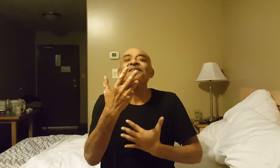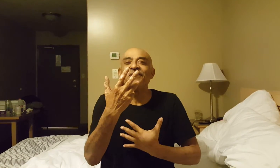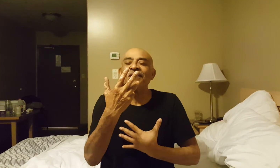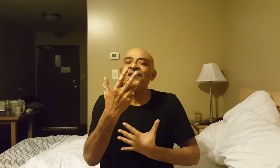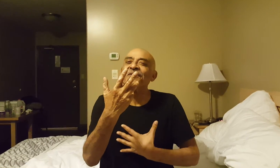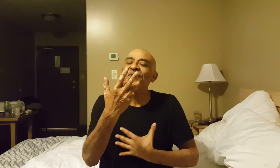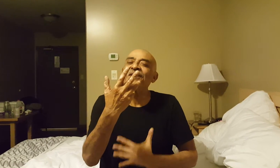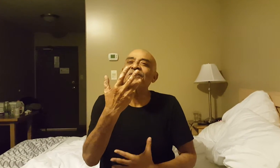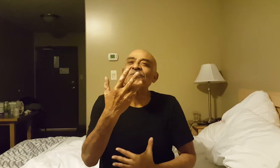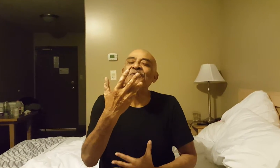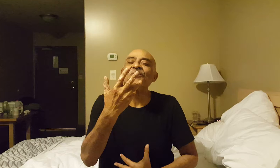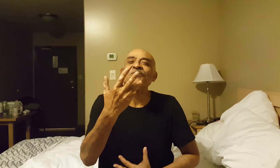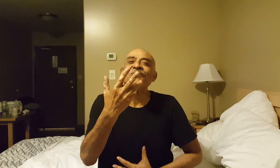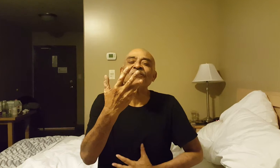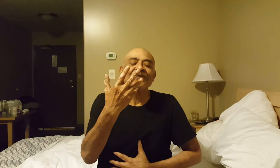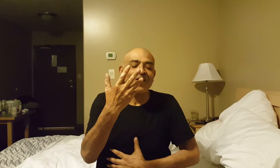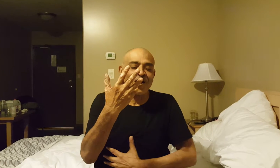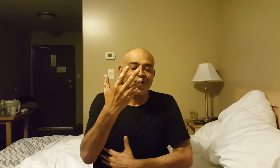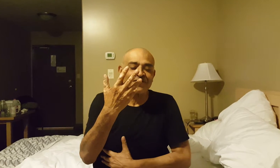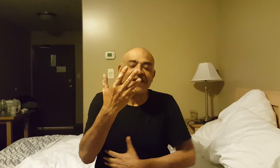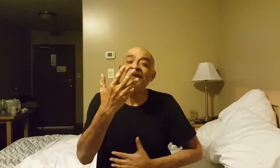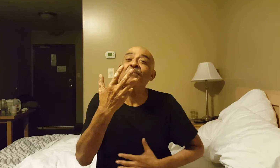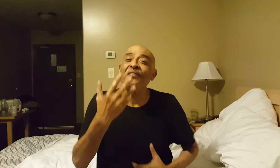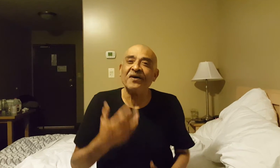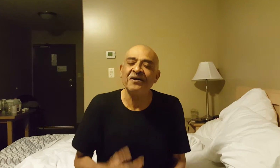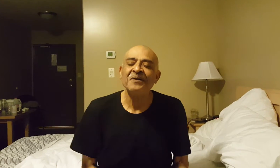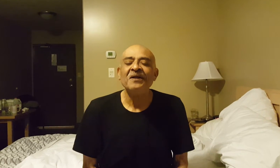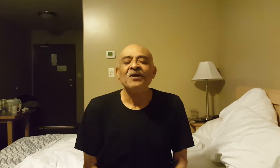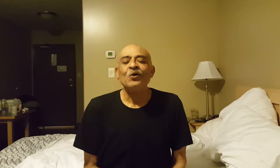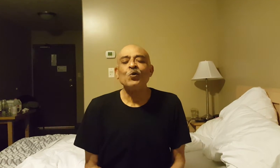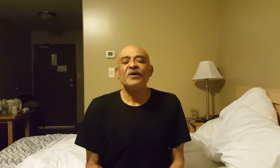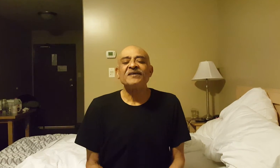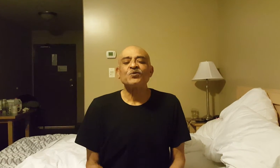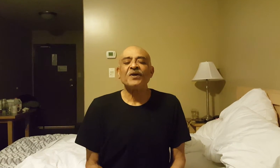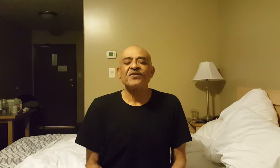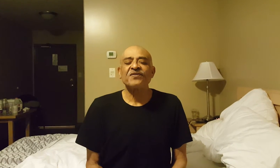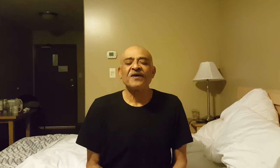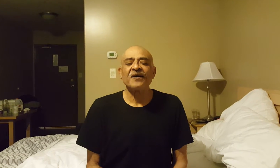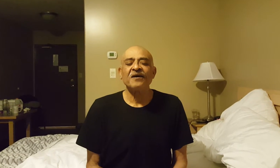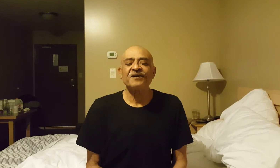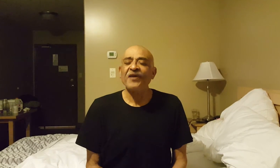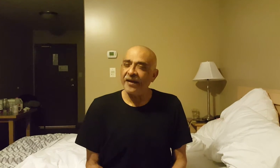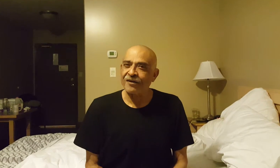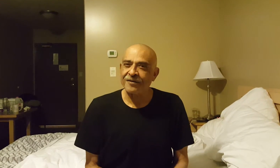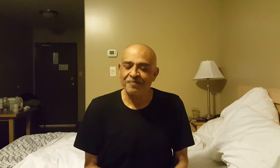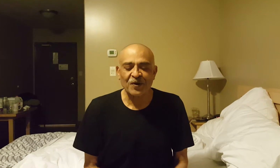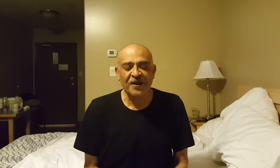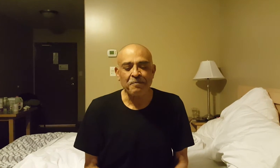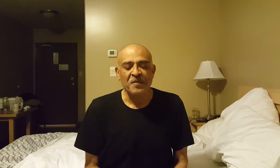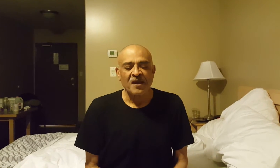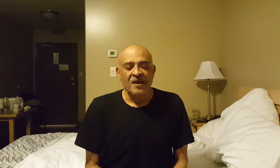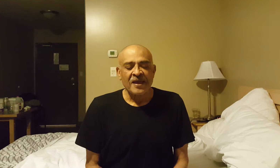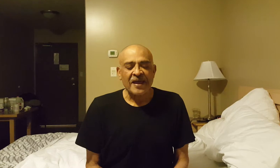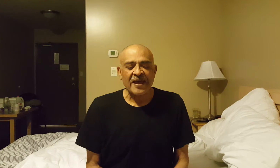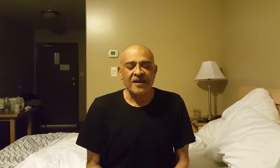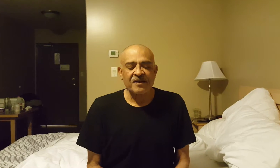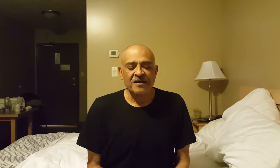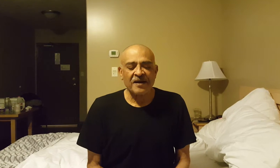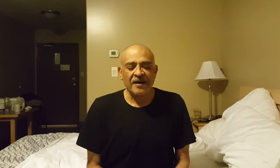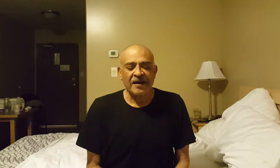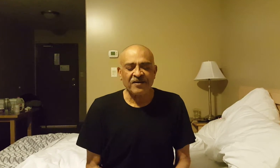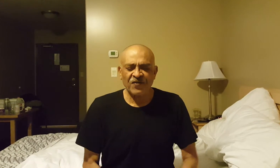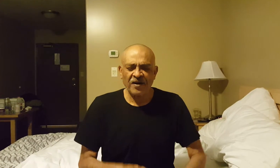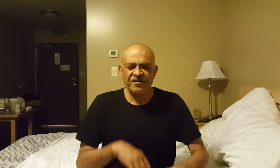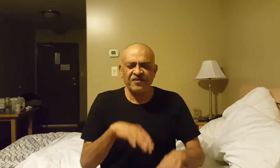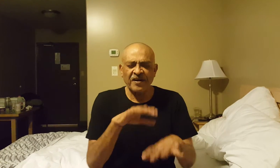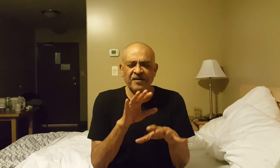it a little bit into the notion of a mother who is with her child, okay, and as far as the child